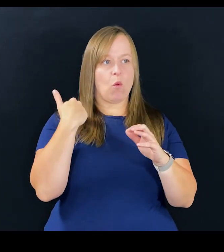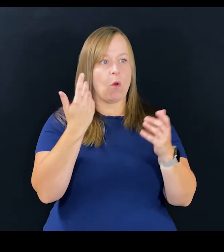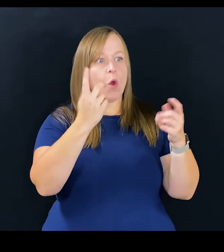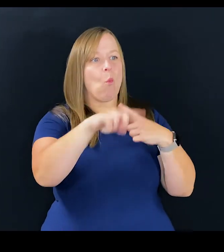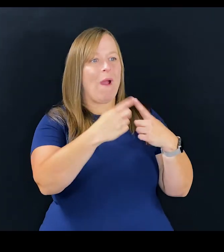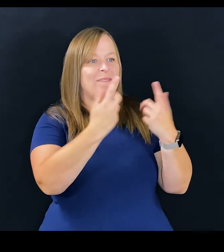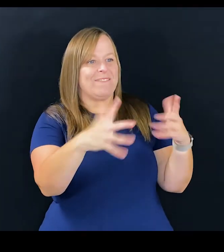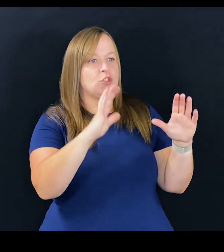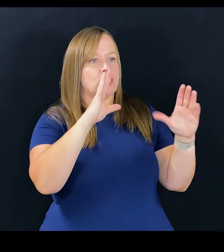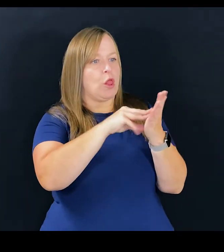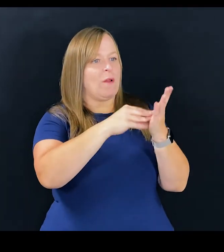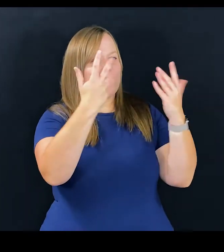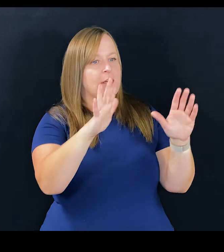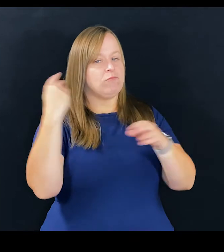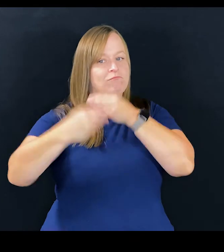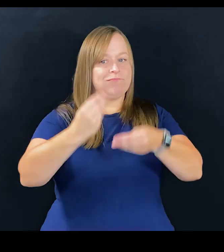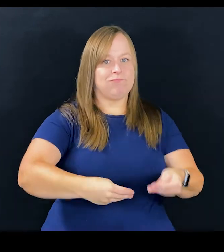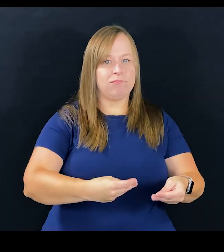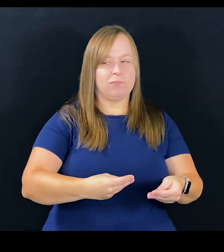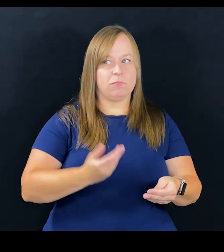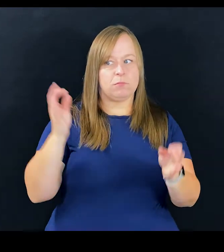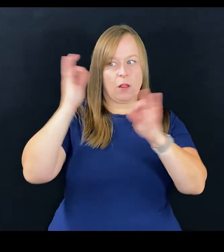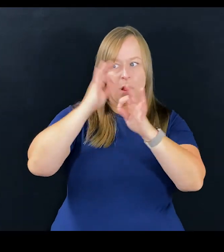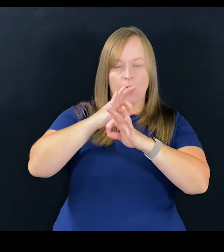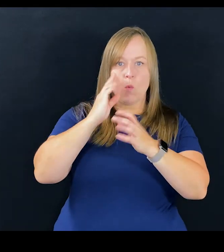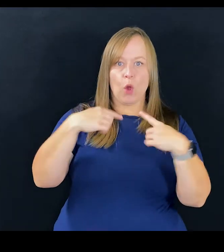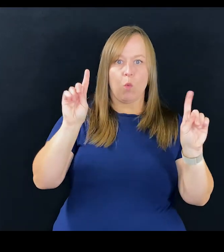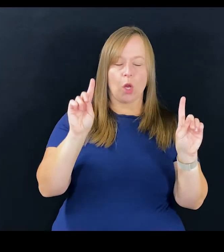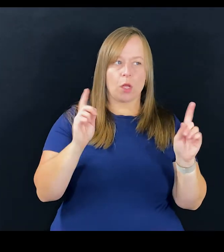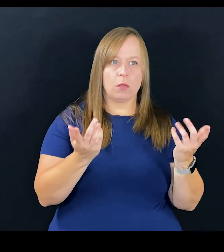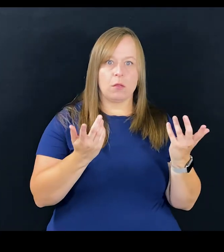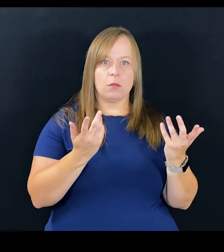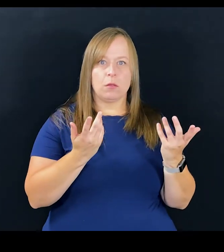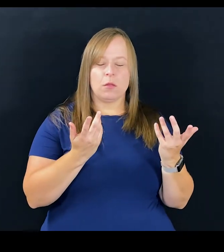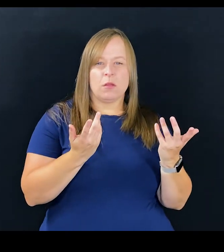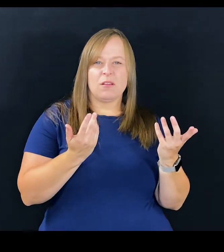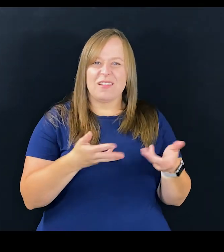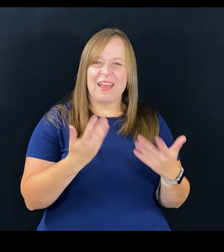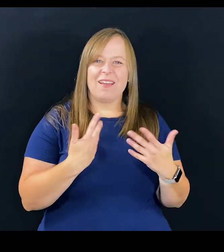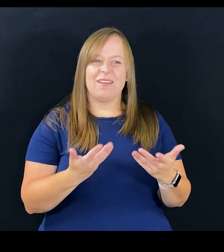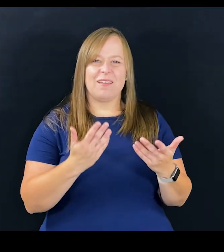And what happens is the generation of today does not know about Willowbrook, does not know about a lot